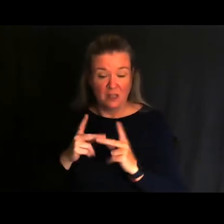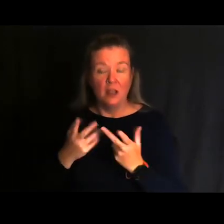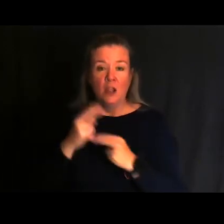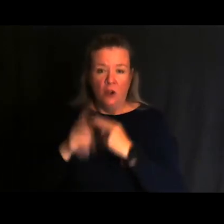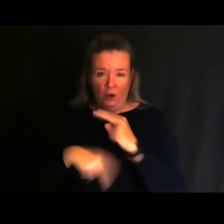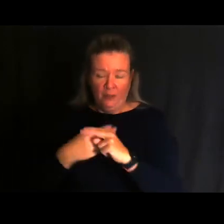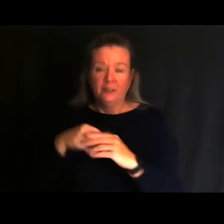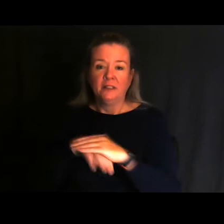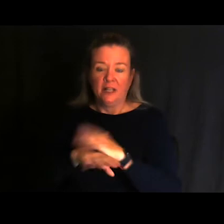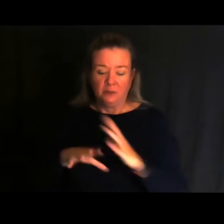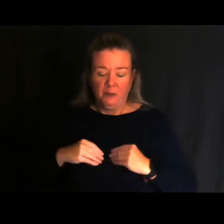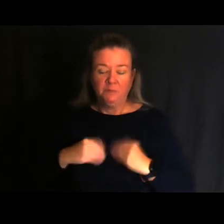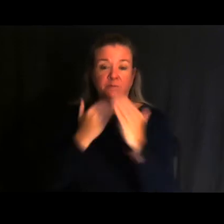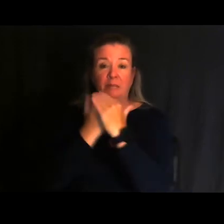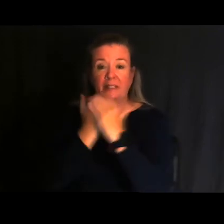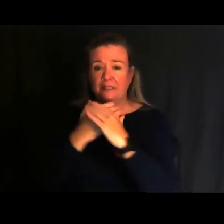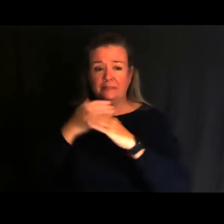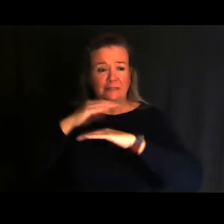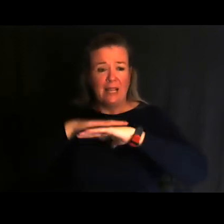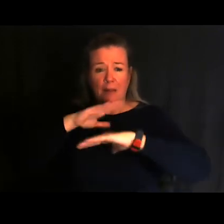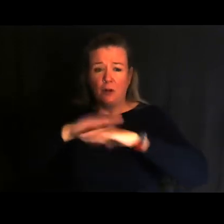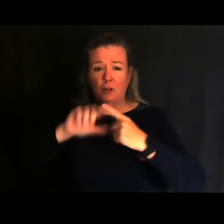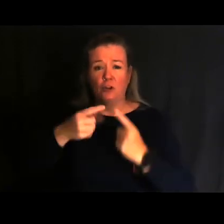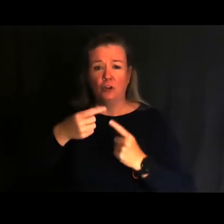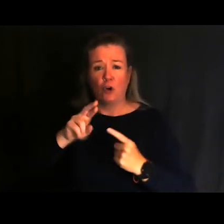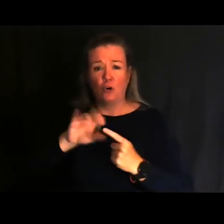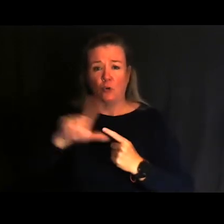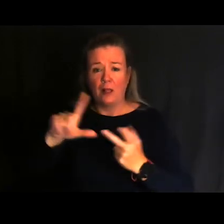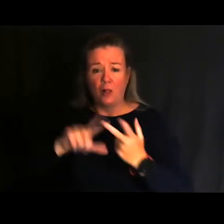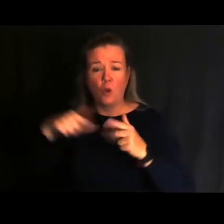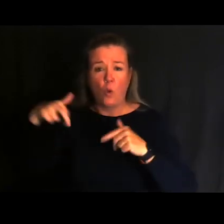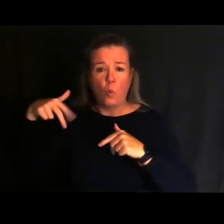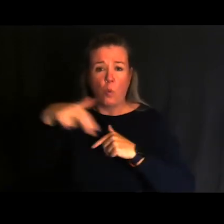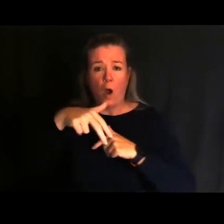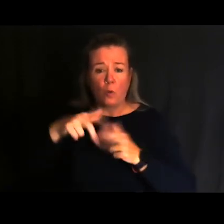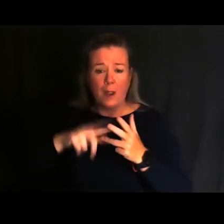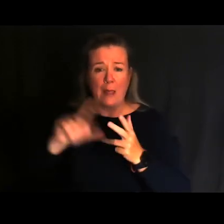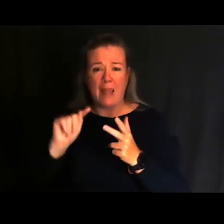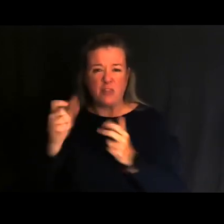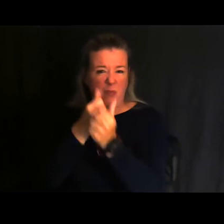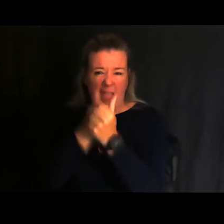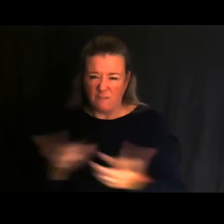Picnic tables, grills, every walkway, the bathrooms, everything. So, an awesome opportunity.